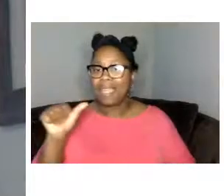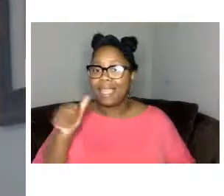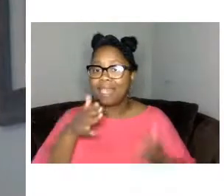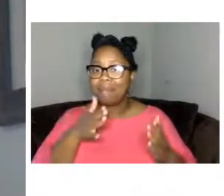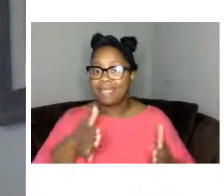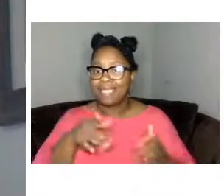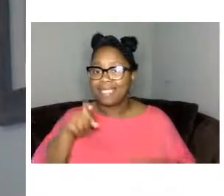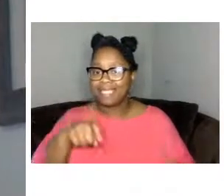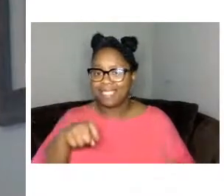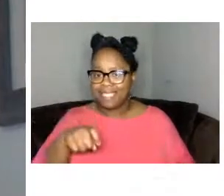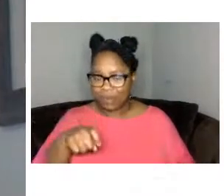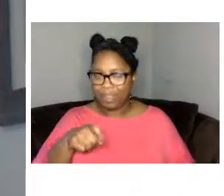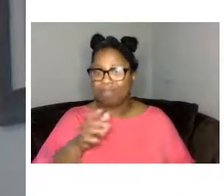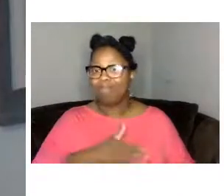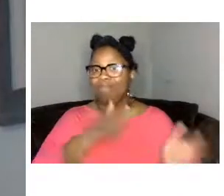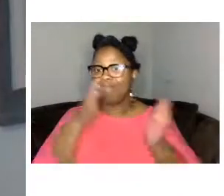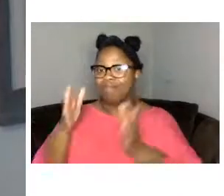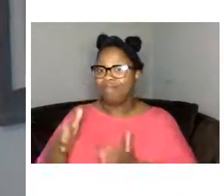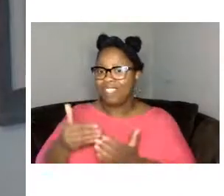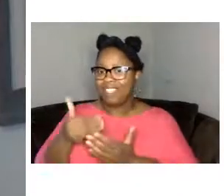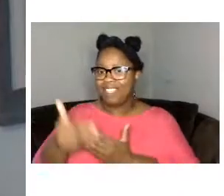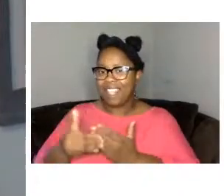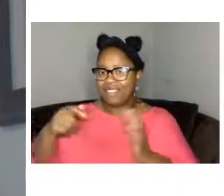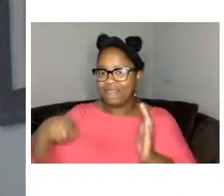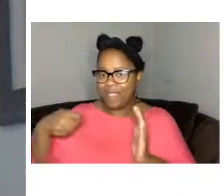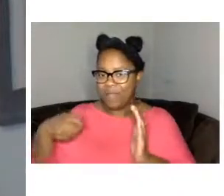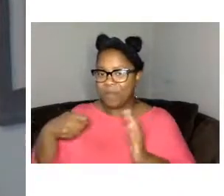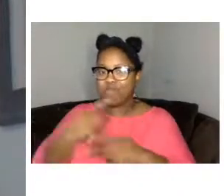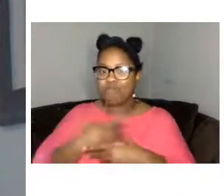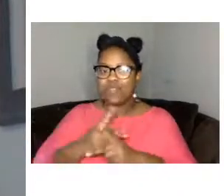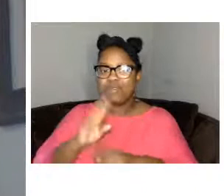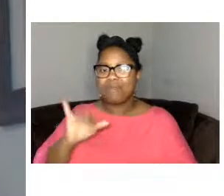produced by just stunt productions uh miles